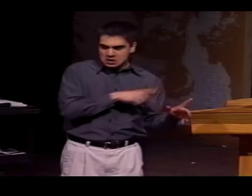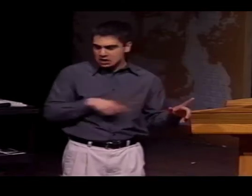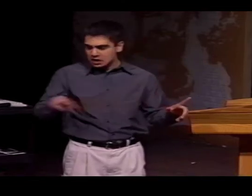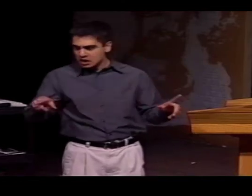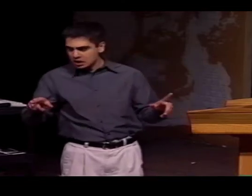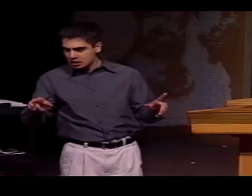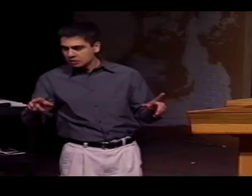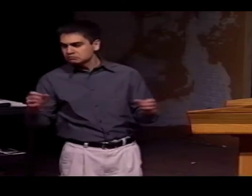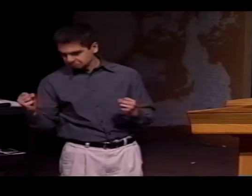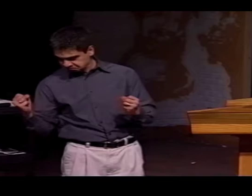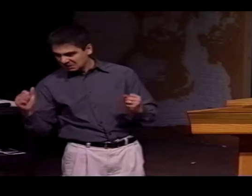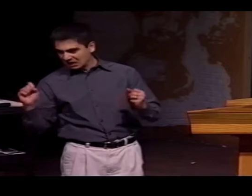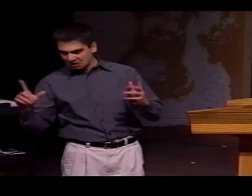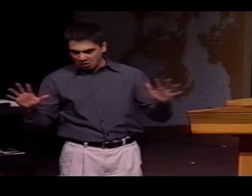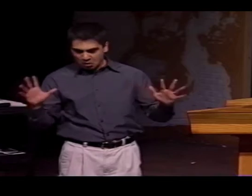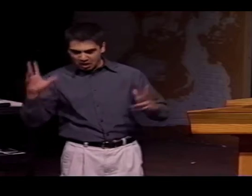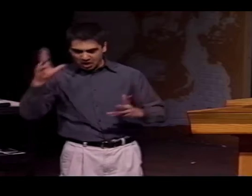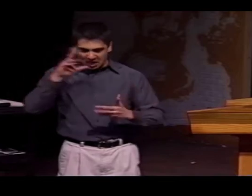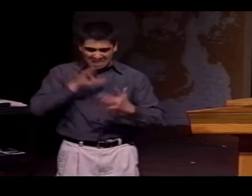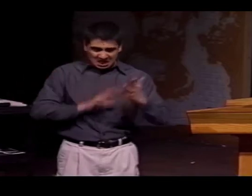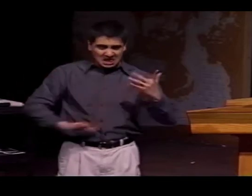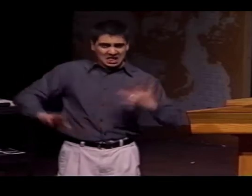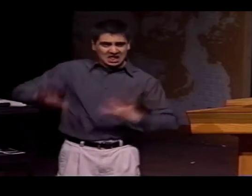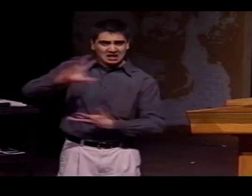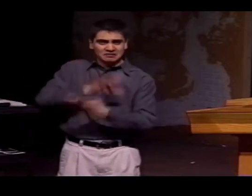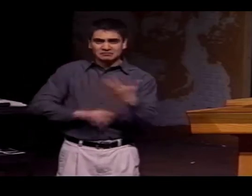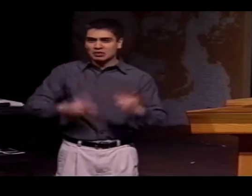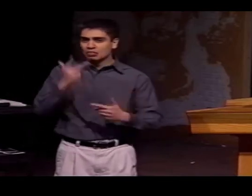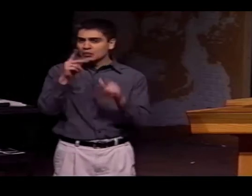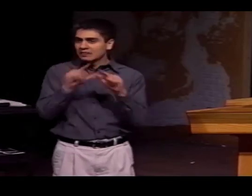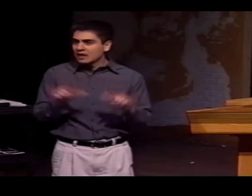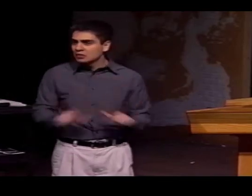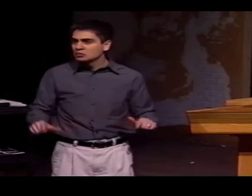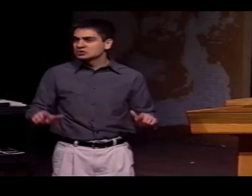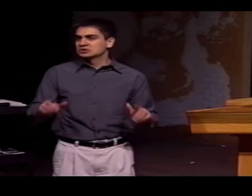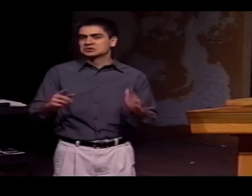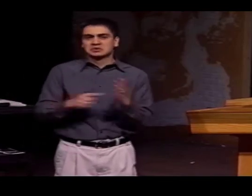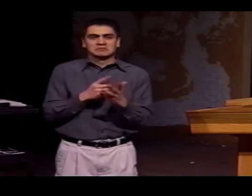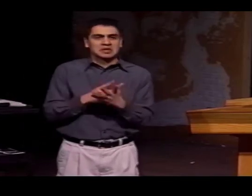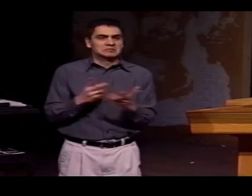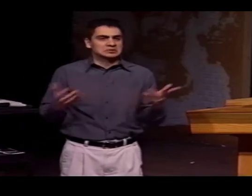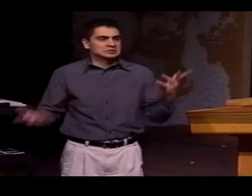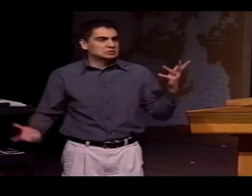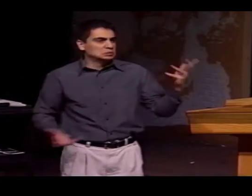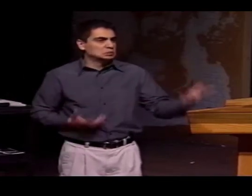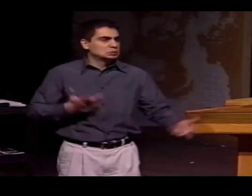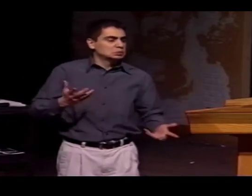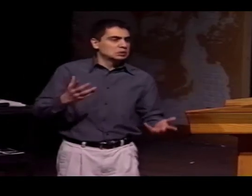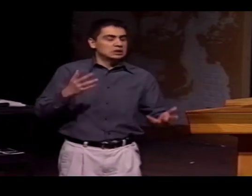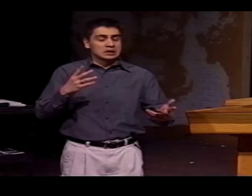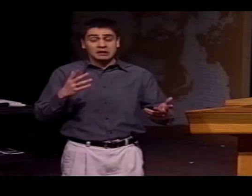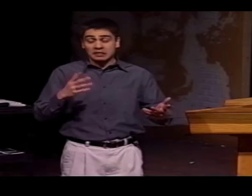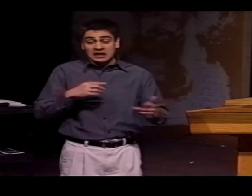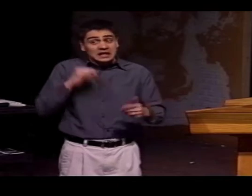THEN WE HAVE THE DEAF CHILD, WHO SIGNS ASL, AND BETWEEN THAT, YOU HAVE A 3-LANGUAGE COMMUNICATION...